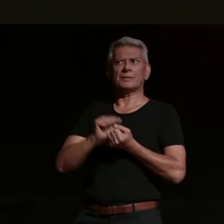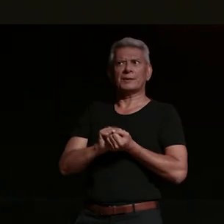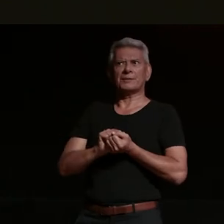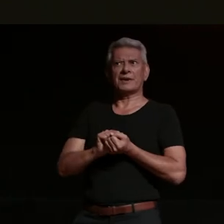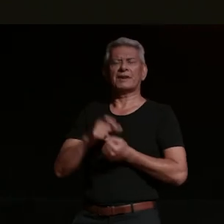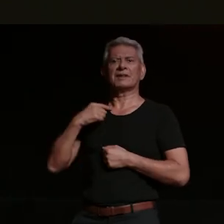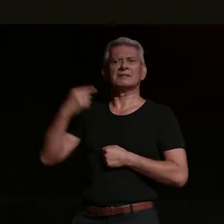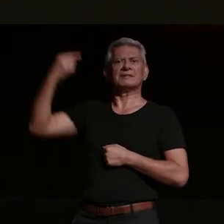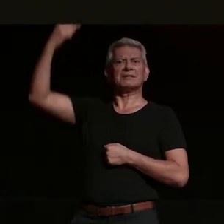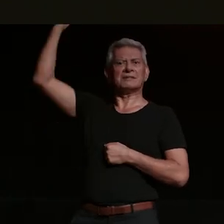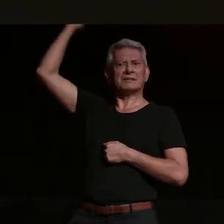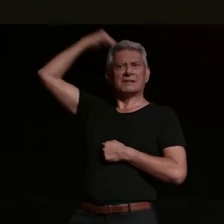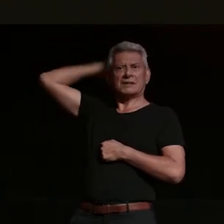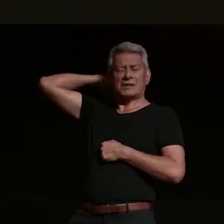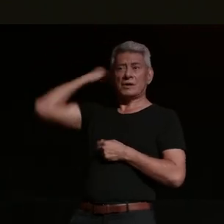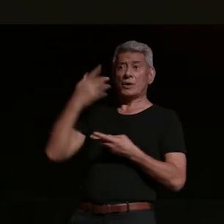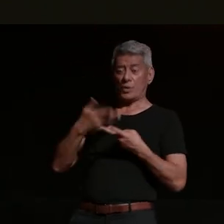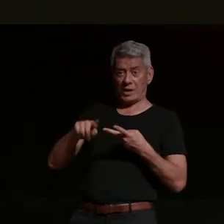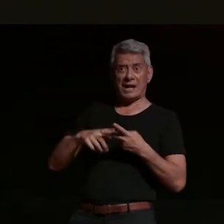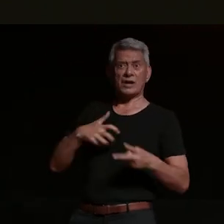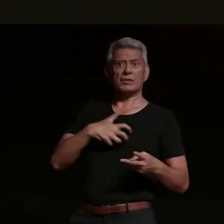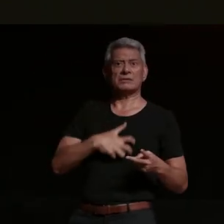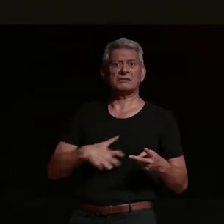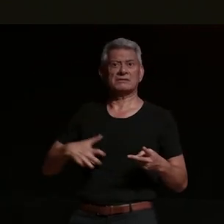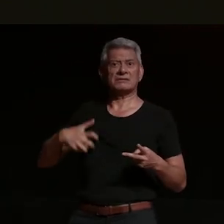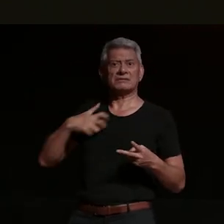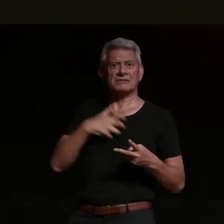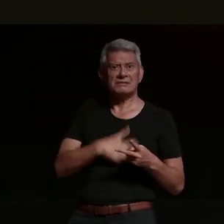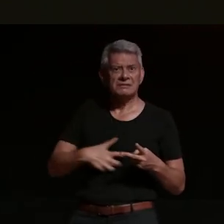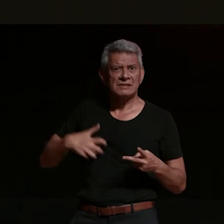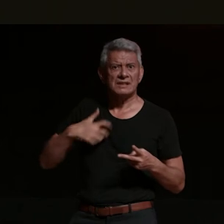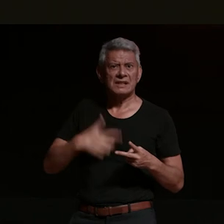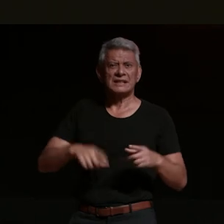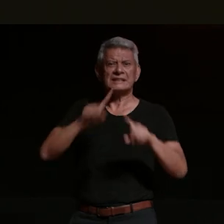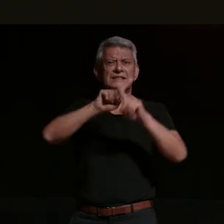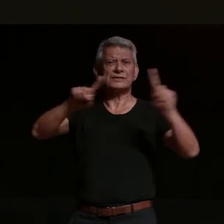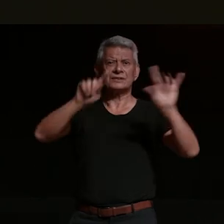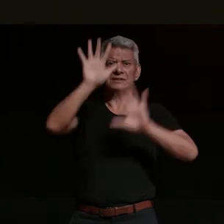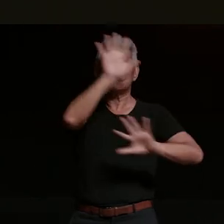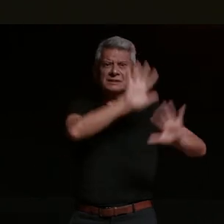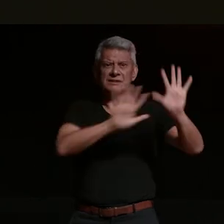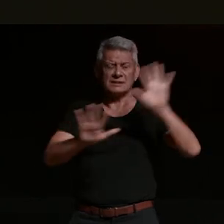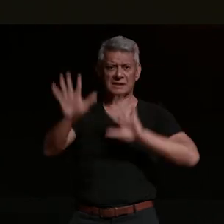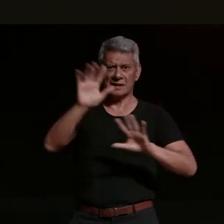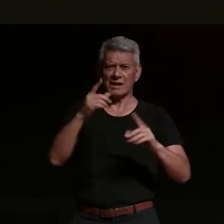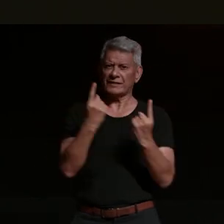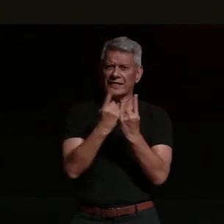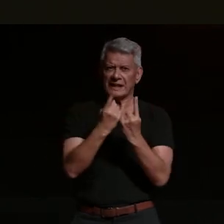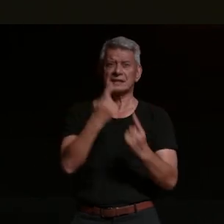or the way that i anguish in the lucid ochre mysteries of my avoidance and desire only to